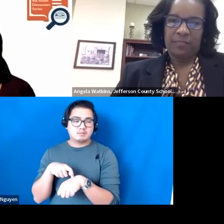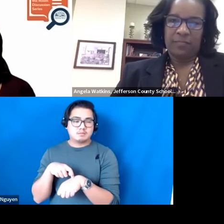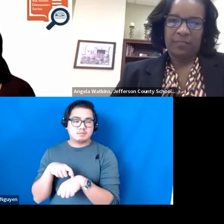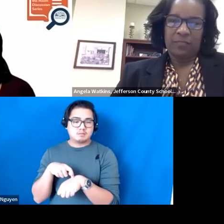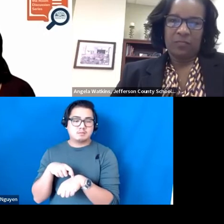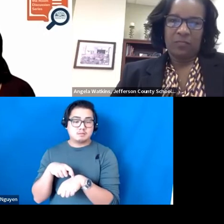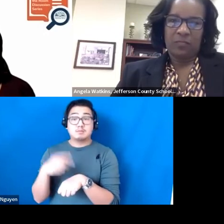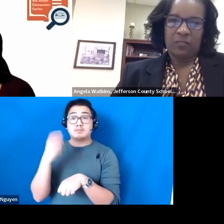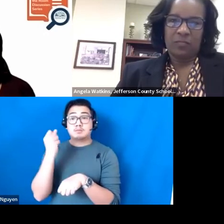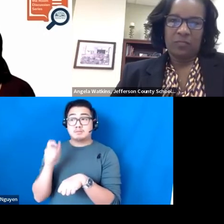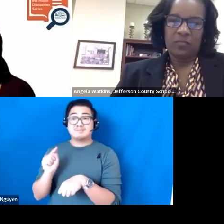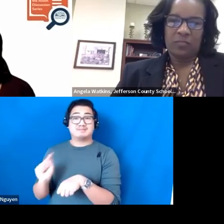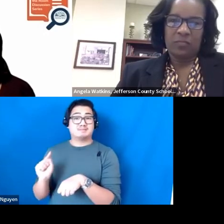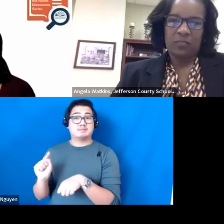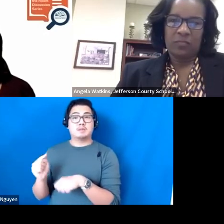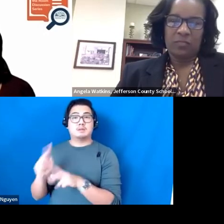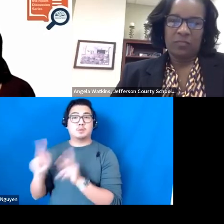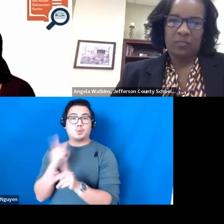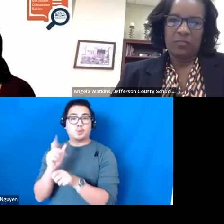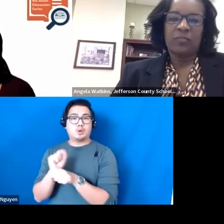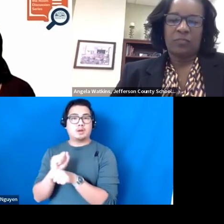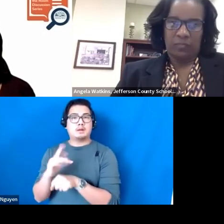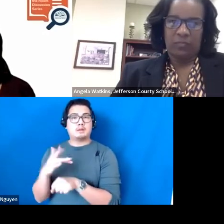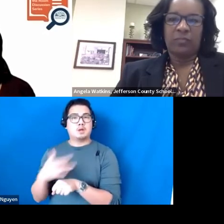individuals who primarily work with Central Office and principals.